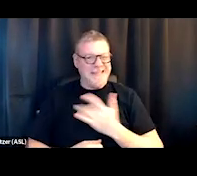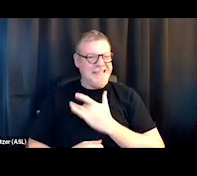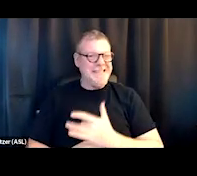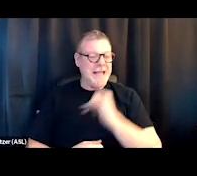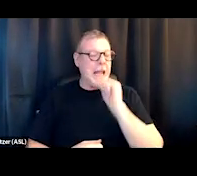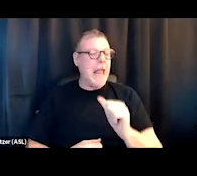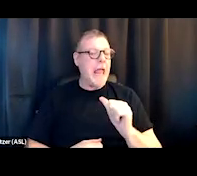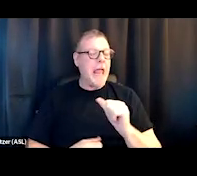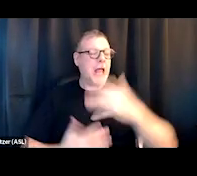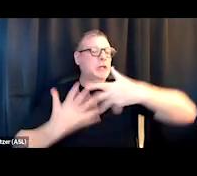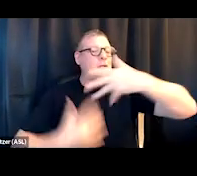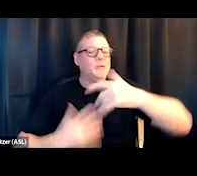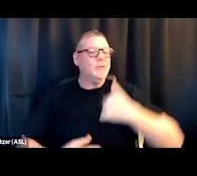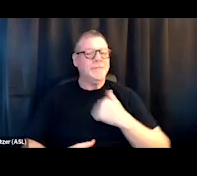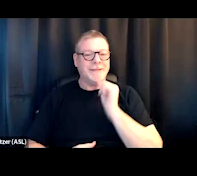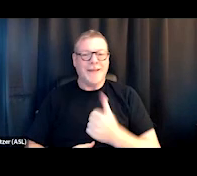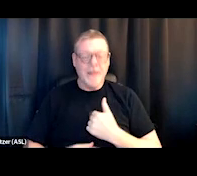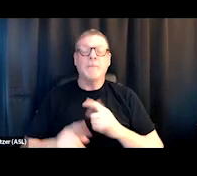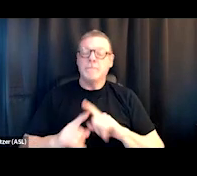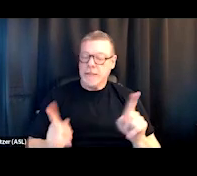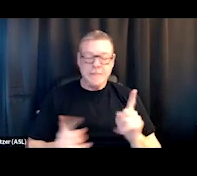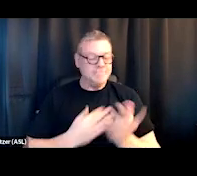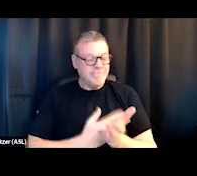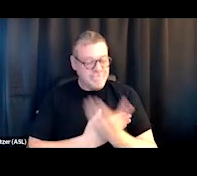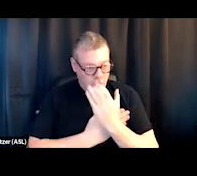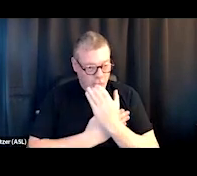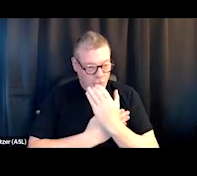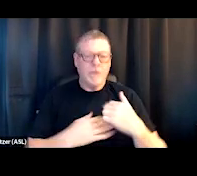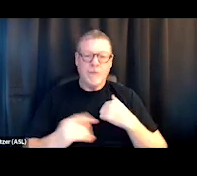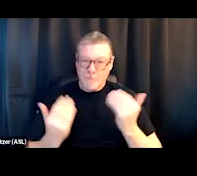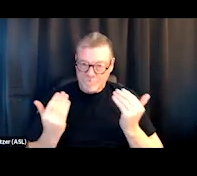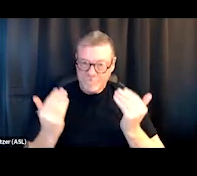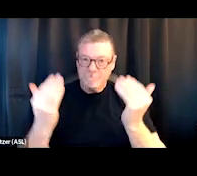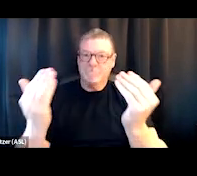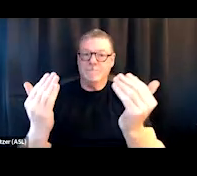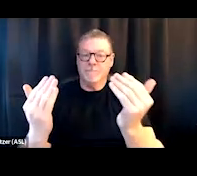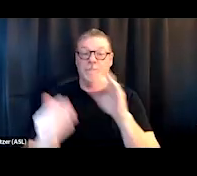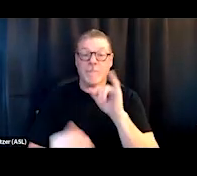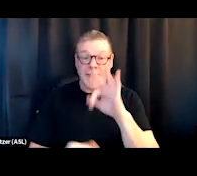and engage with folks, but that's what works. If I can just keep being out there